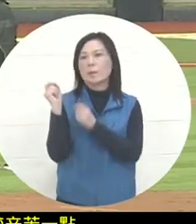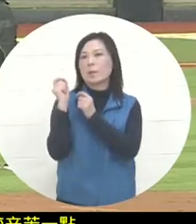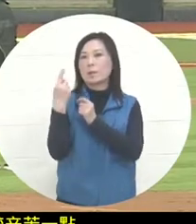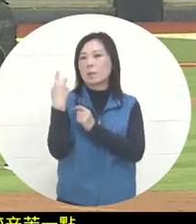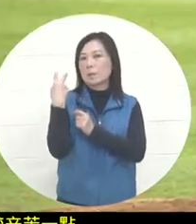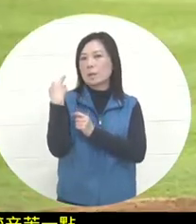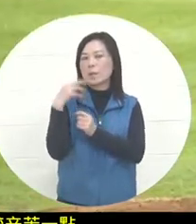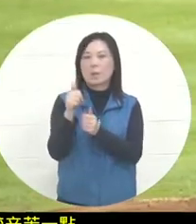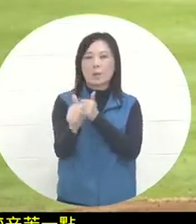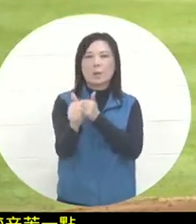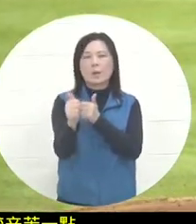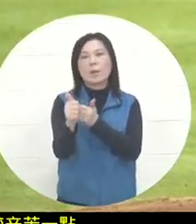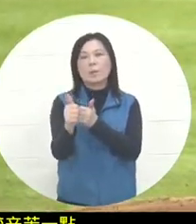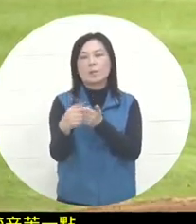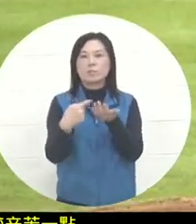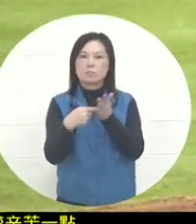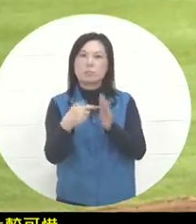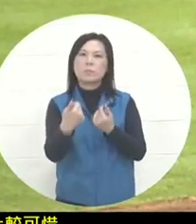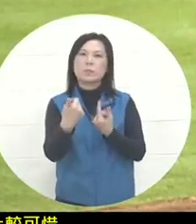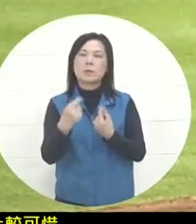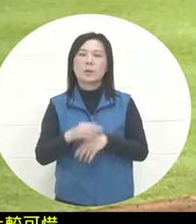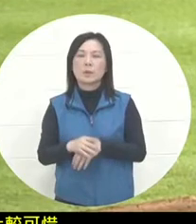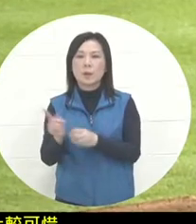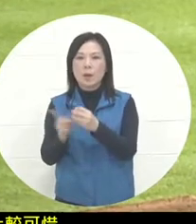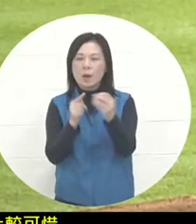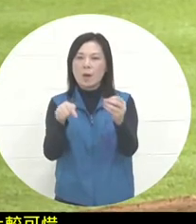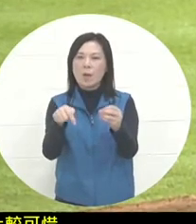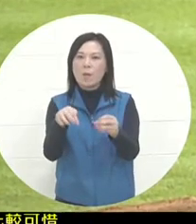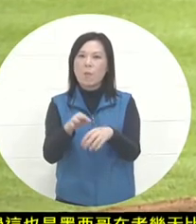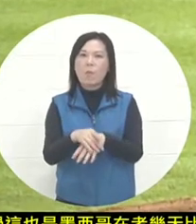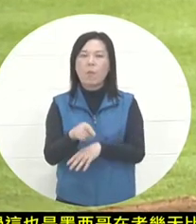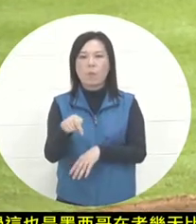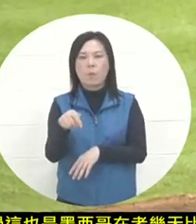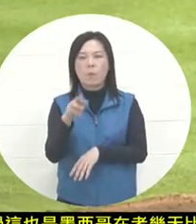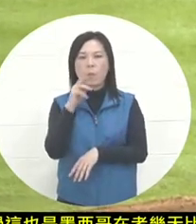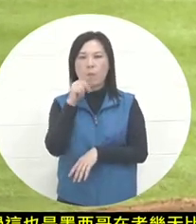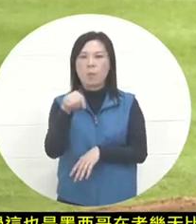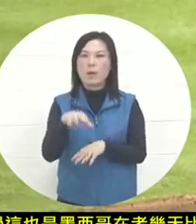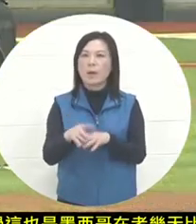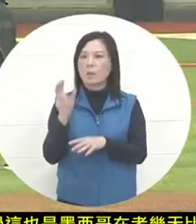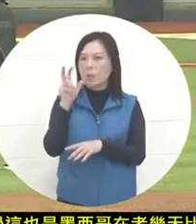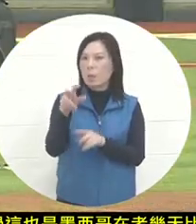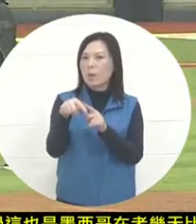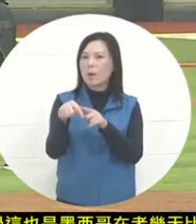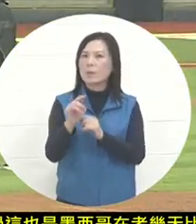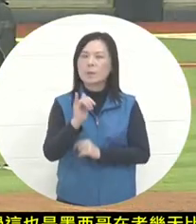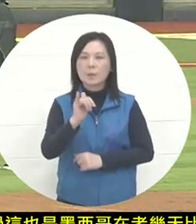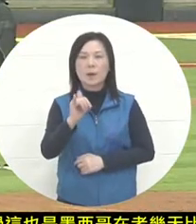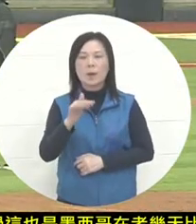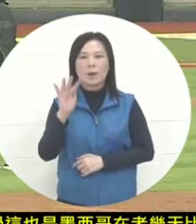the games these days. In addition to the incoherence of attacks, sometimes the content of the pitchers is not bad , but the back of the hand